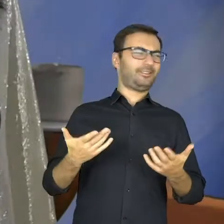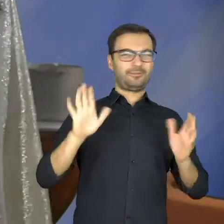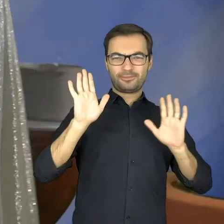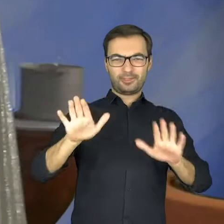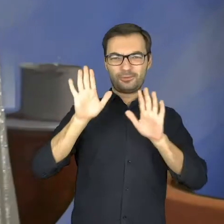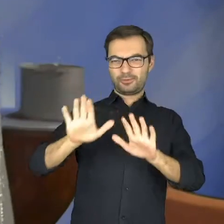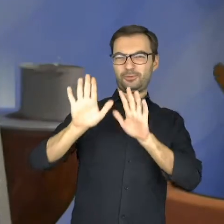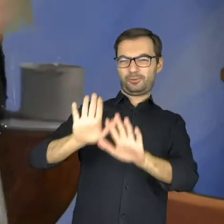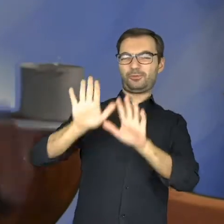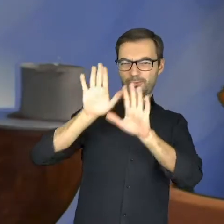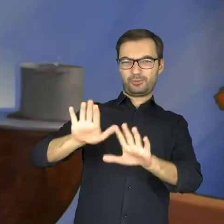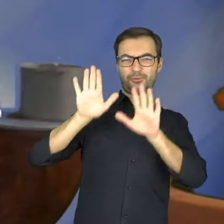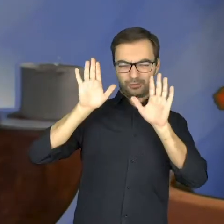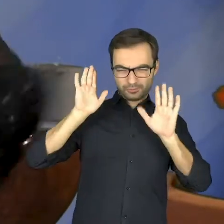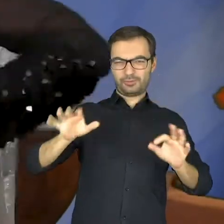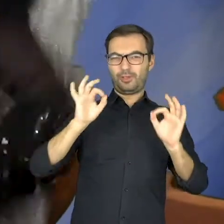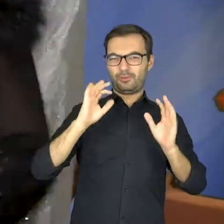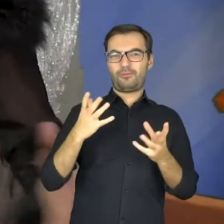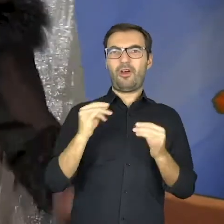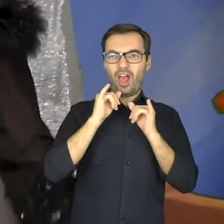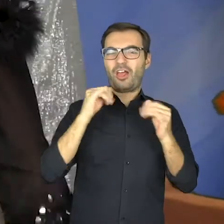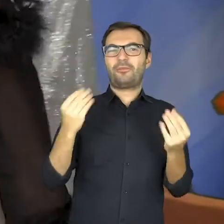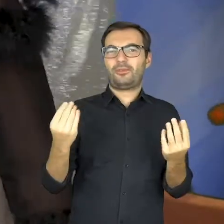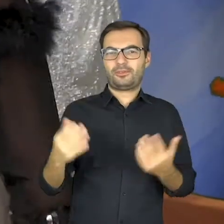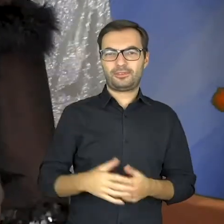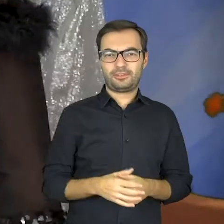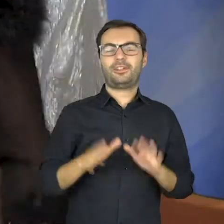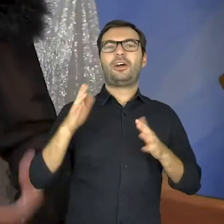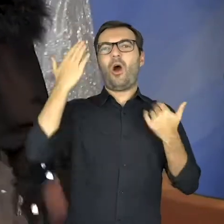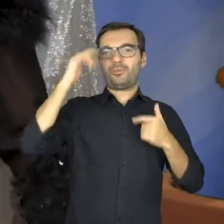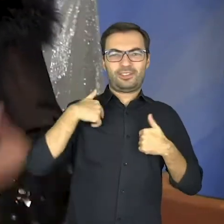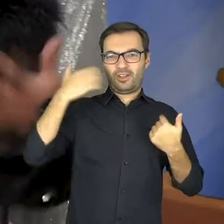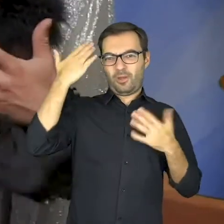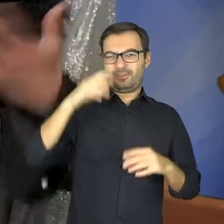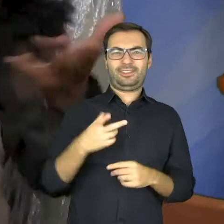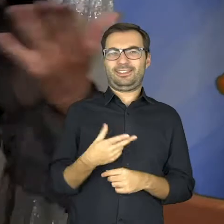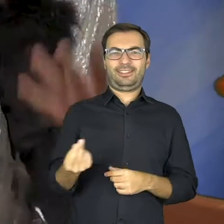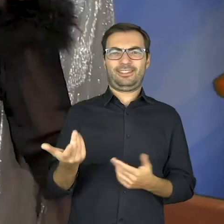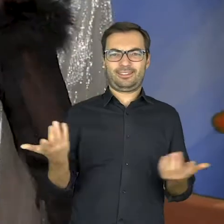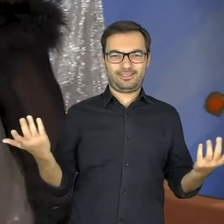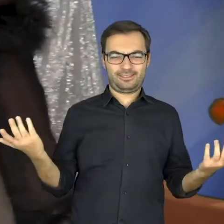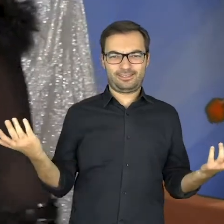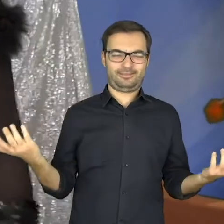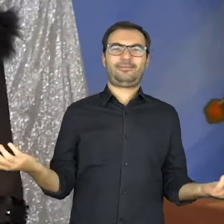Alright, alright, alright, all right. What’s the noise about? I’m not, I am not a stranger,